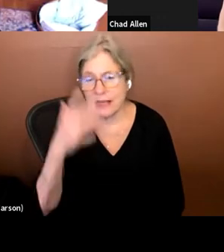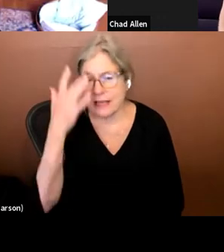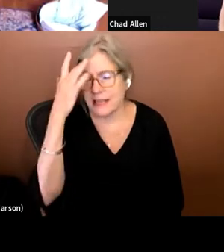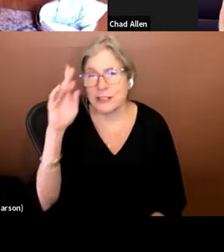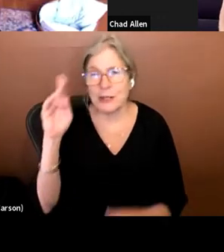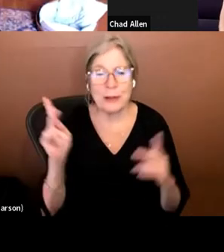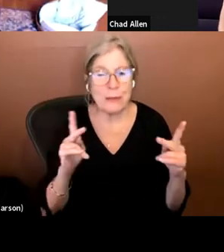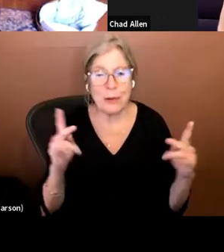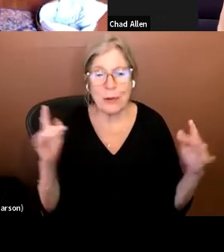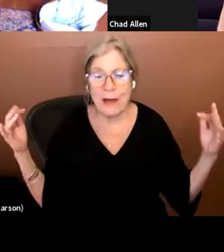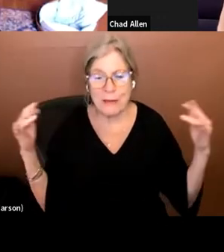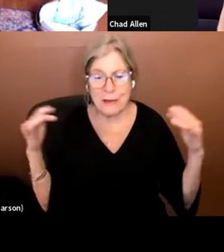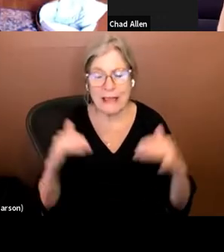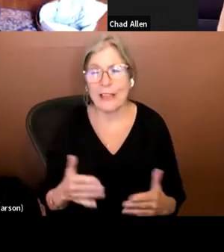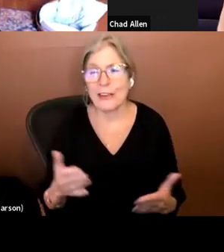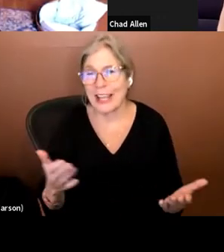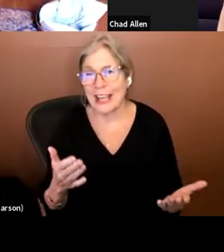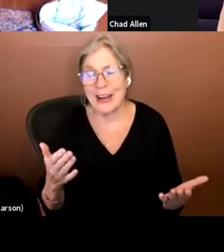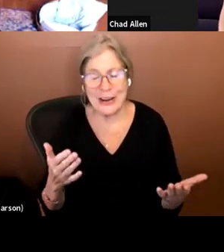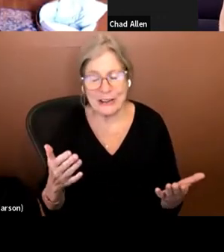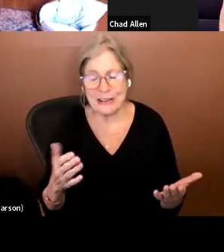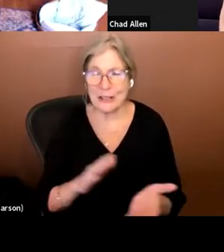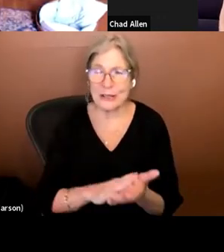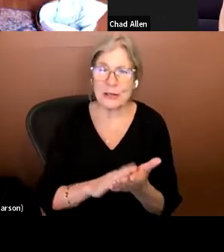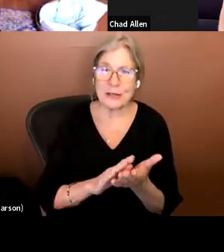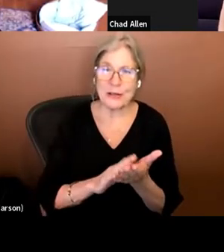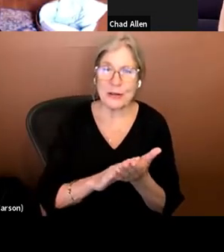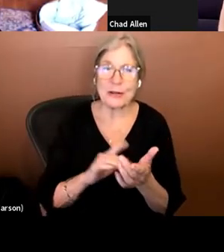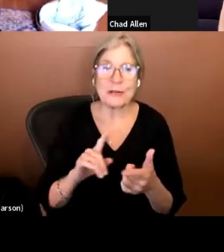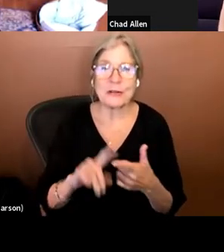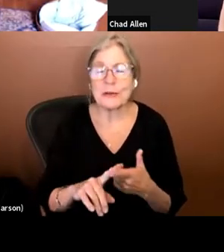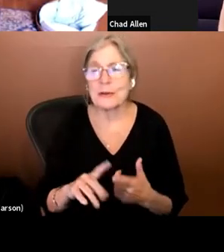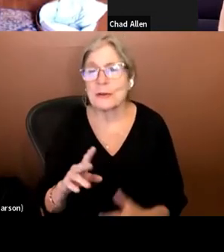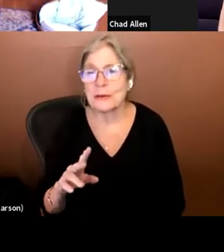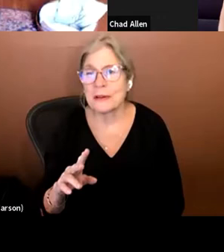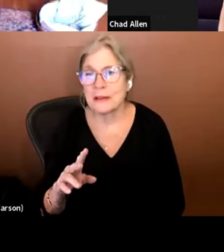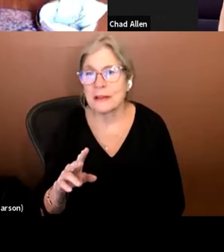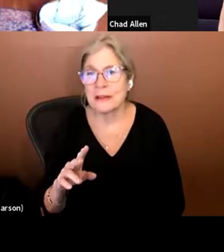gathered here. Kudos to Paul K Longmore Institute for